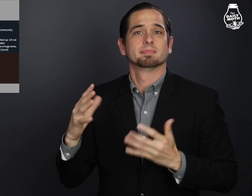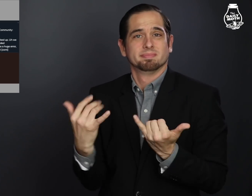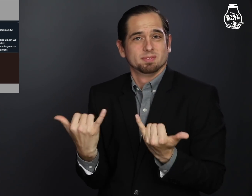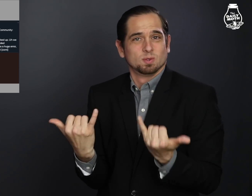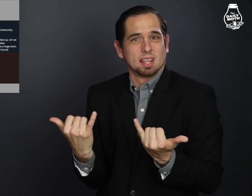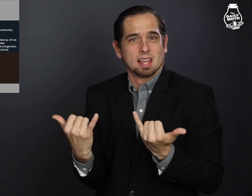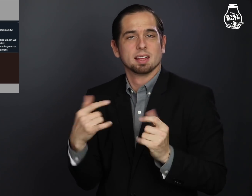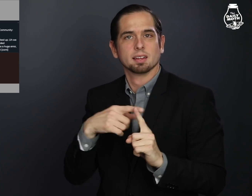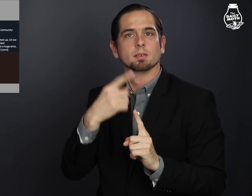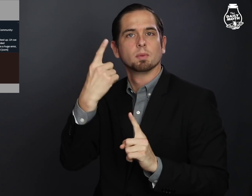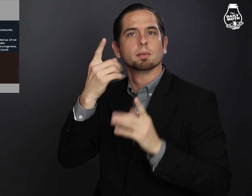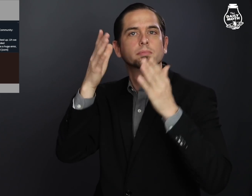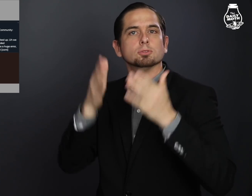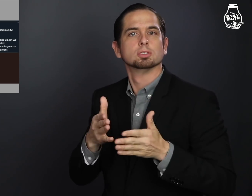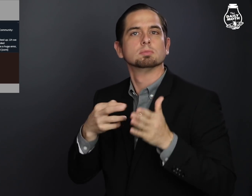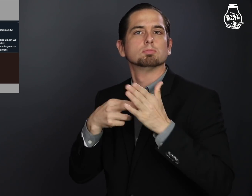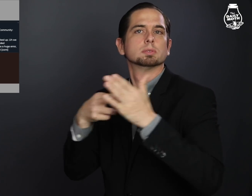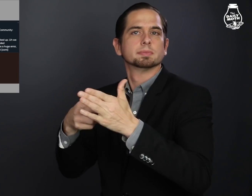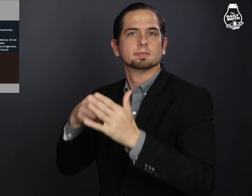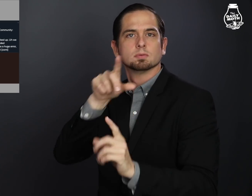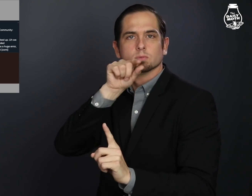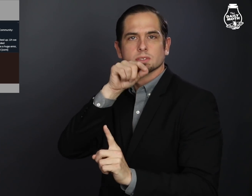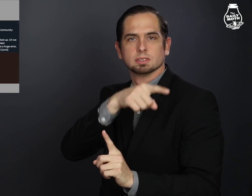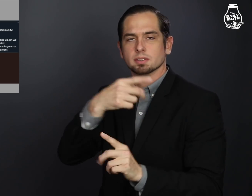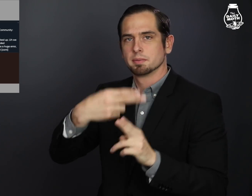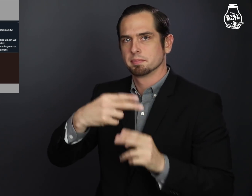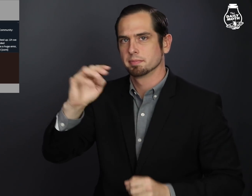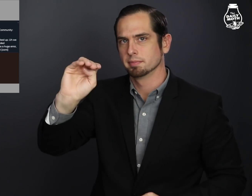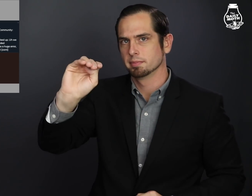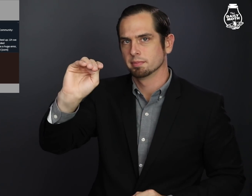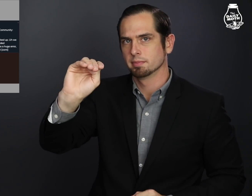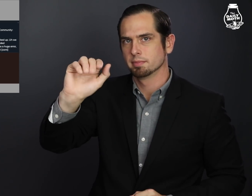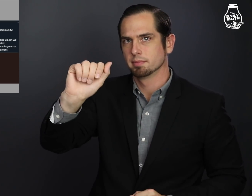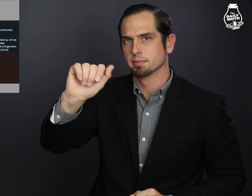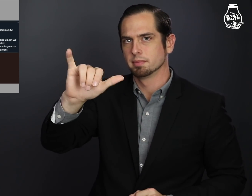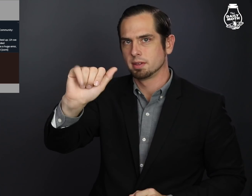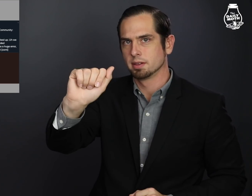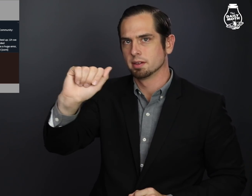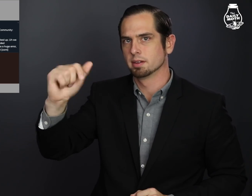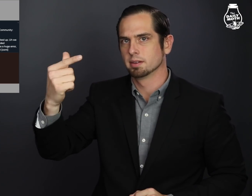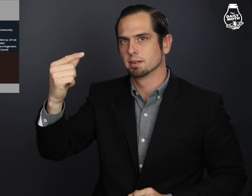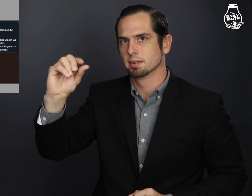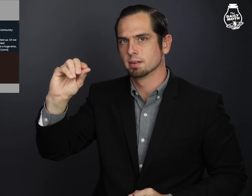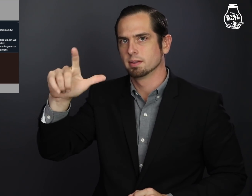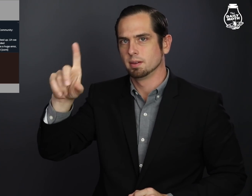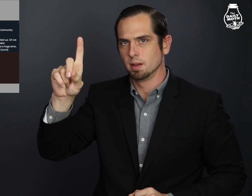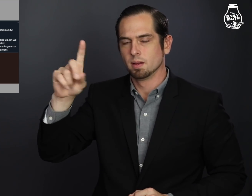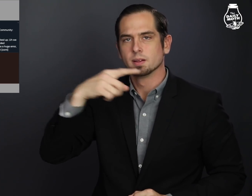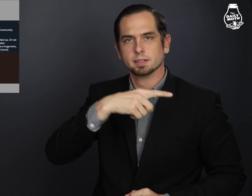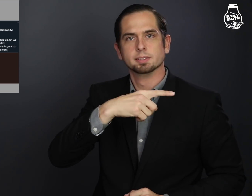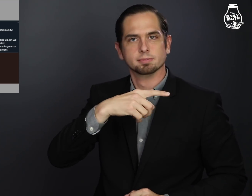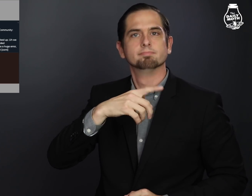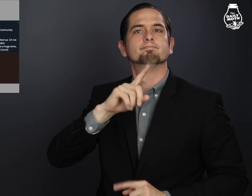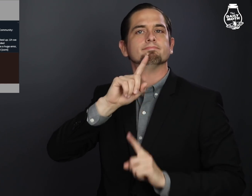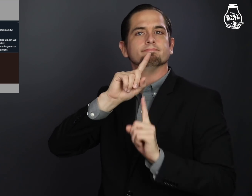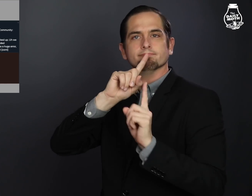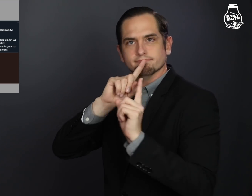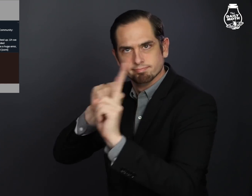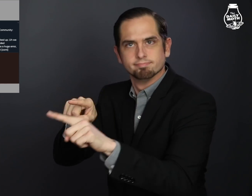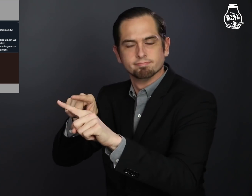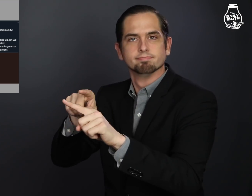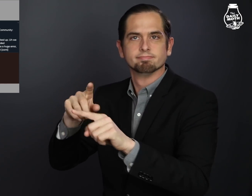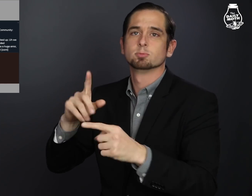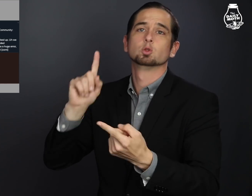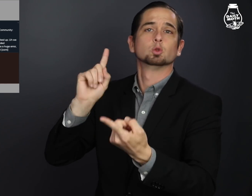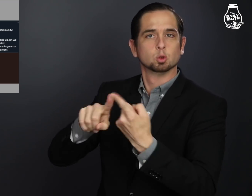Today a Twitter representative named Maya Gold responded to